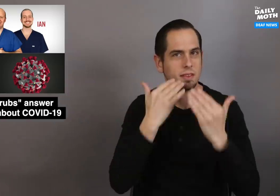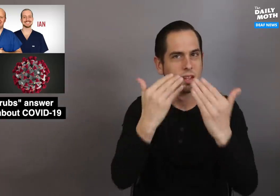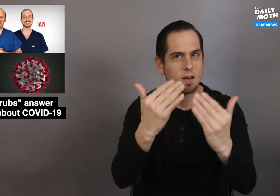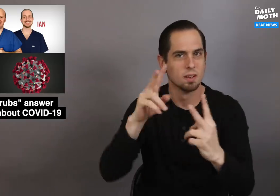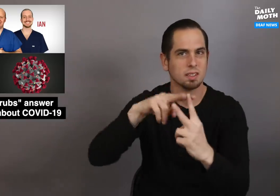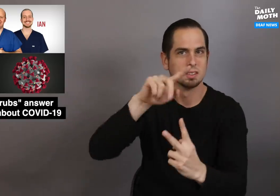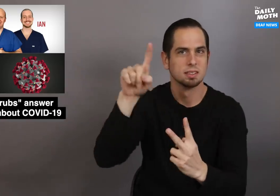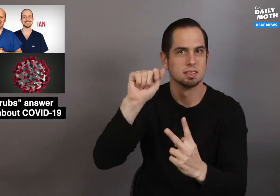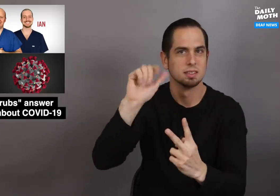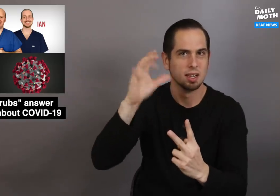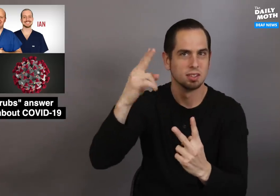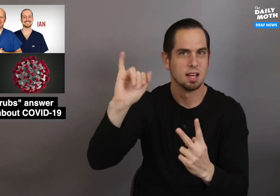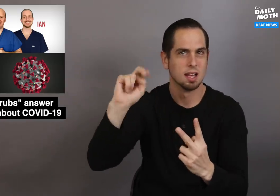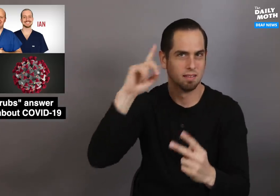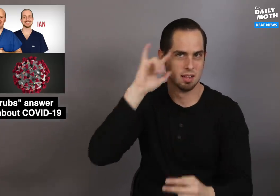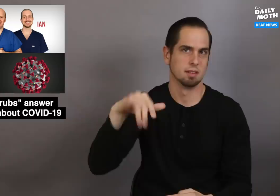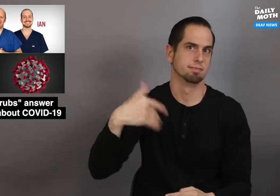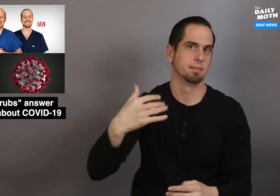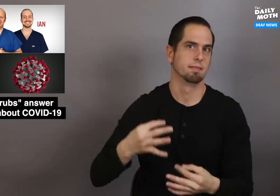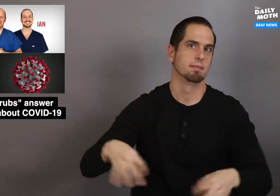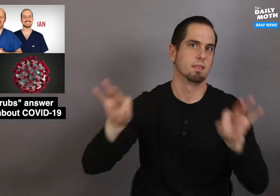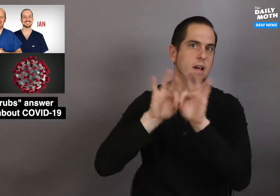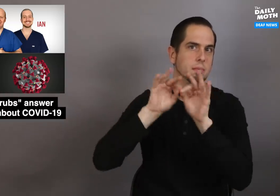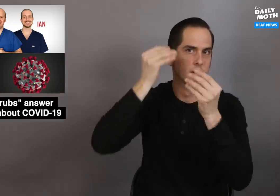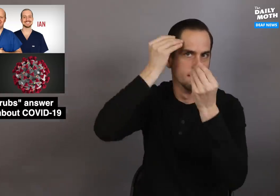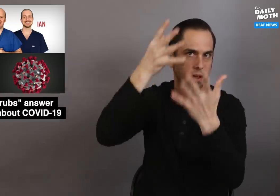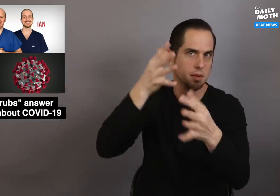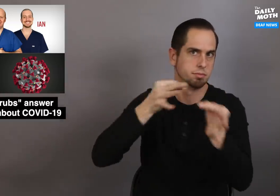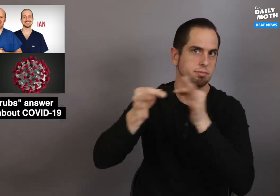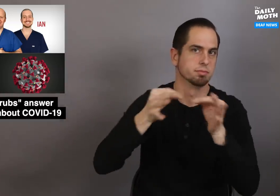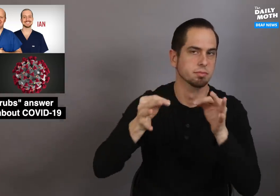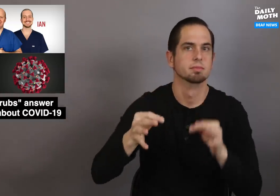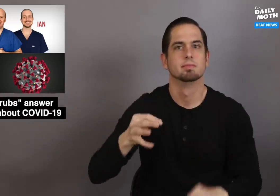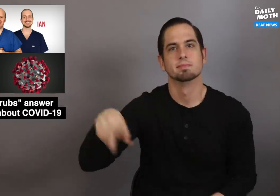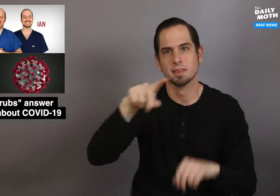Thank you, Zach and Ian for the valuable information!